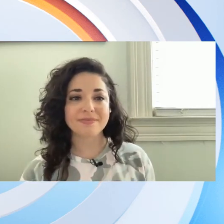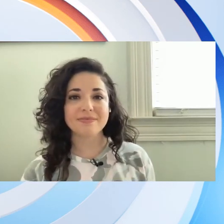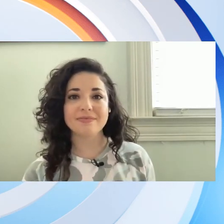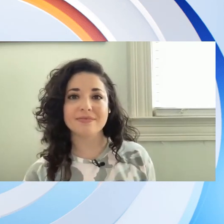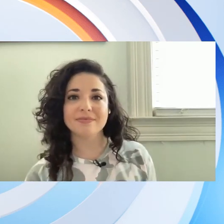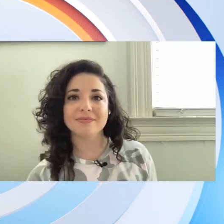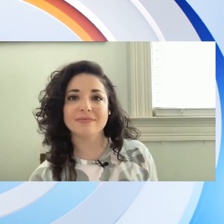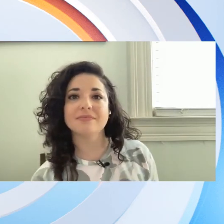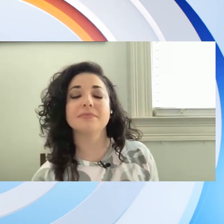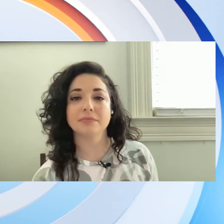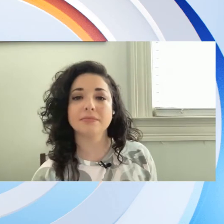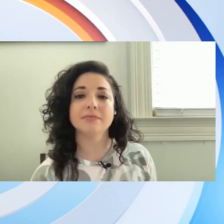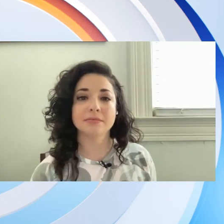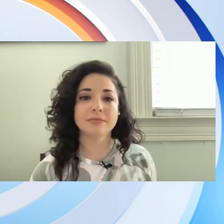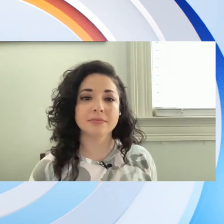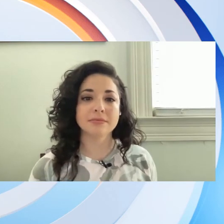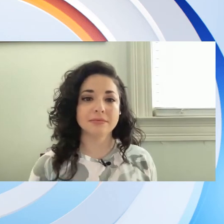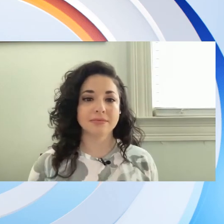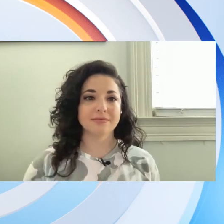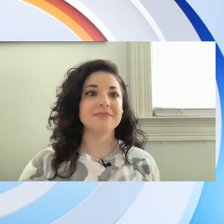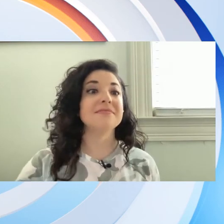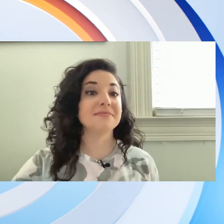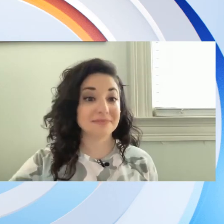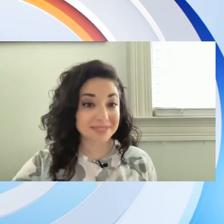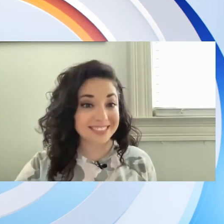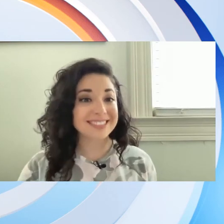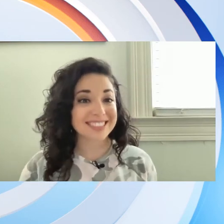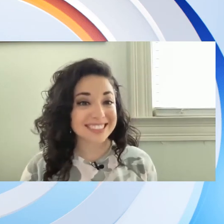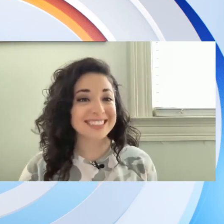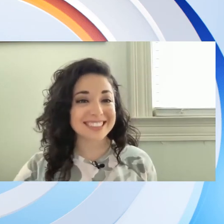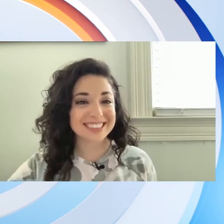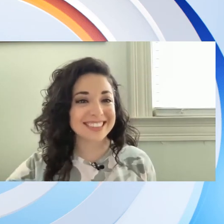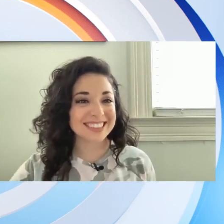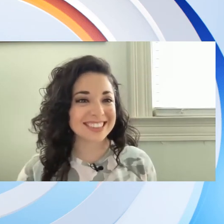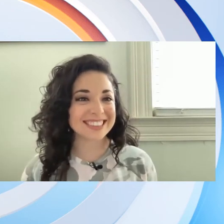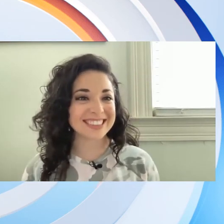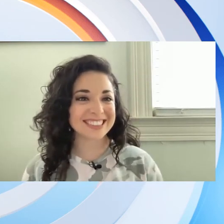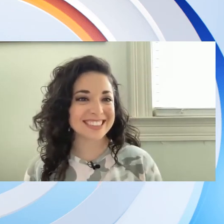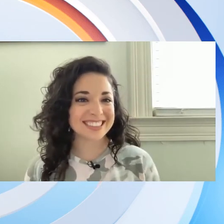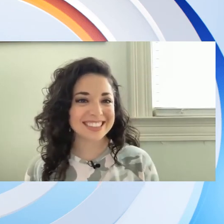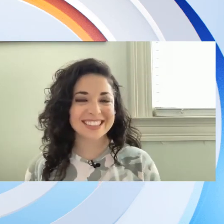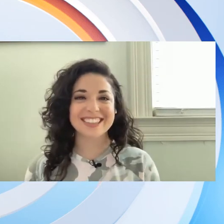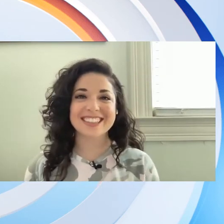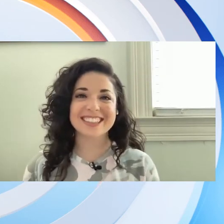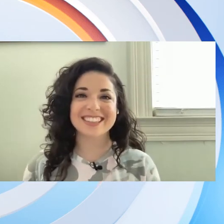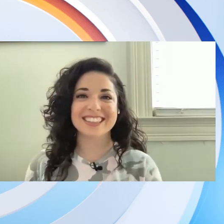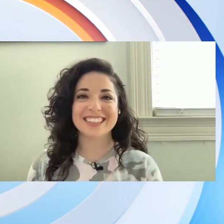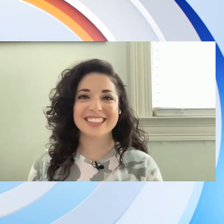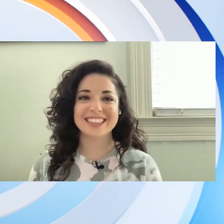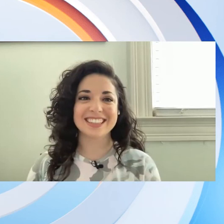that we just had on what inspirations they are in you know turning something that most people would